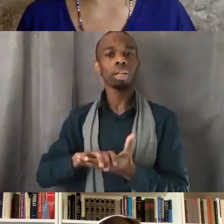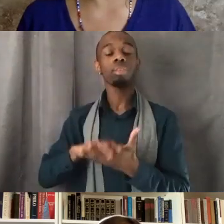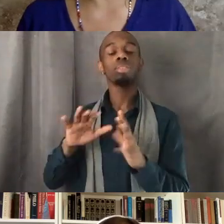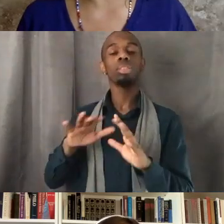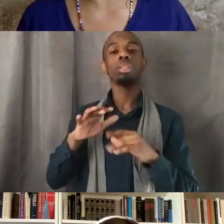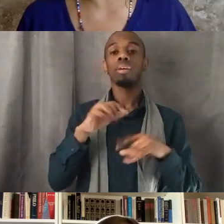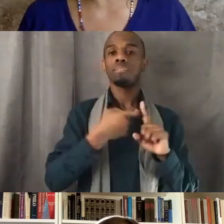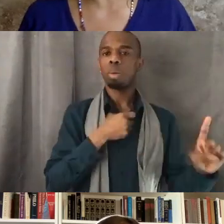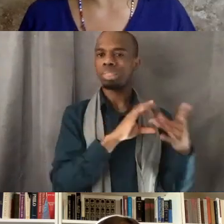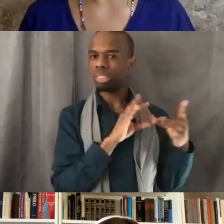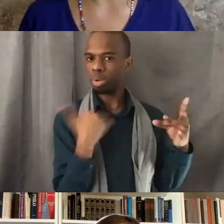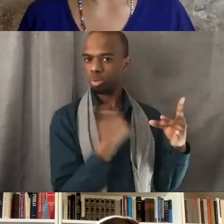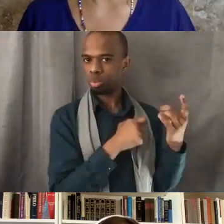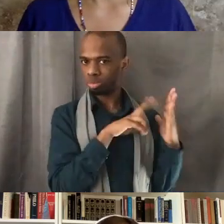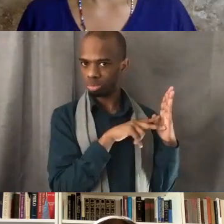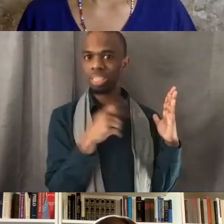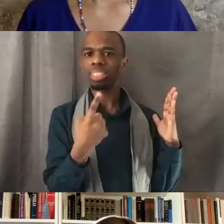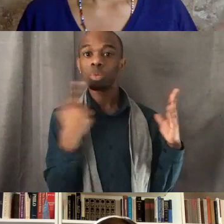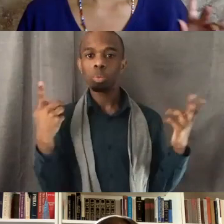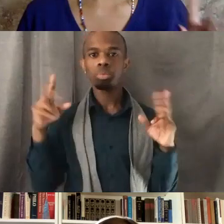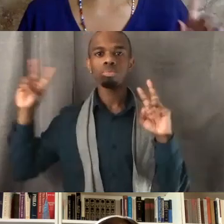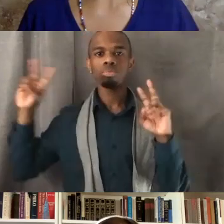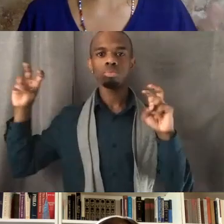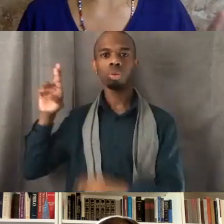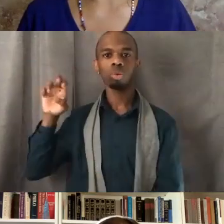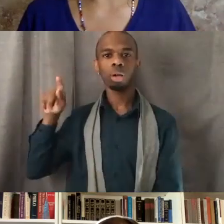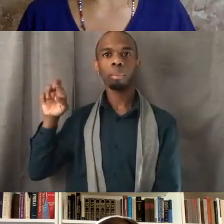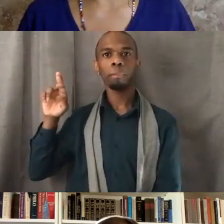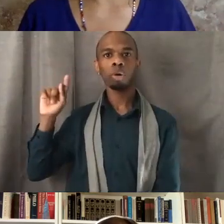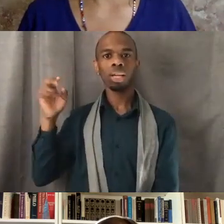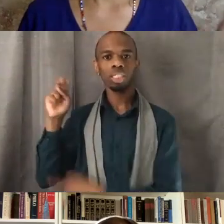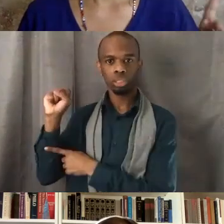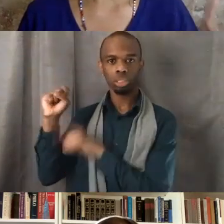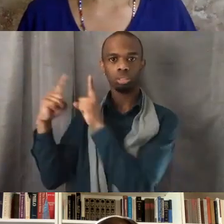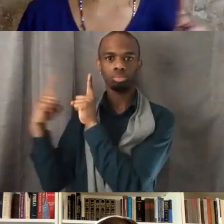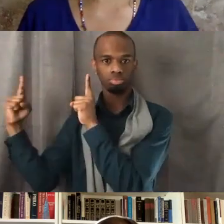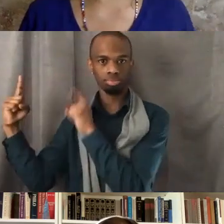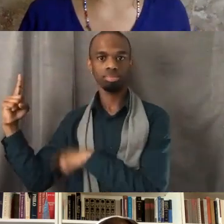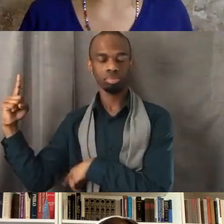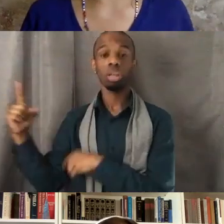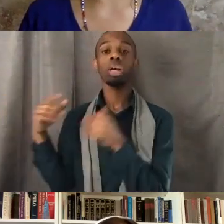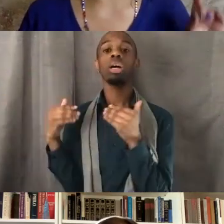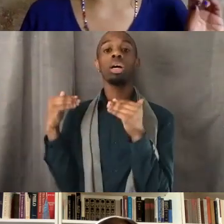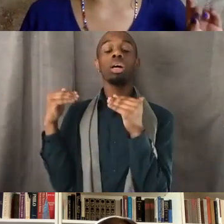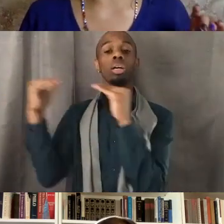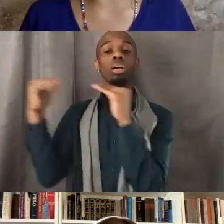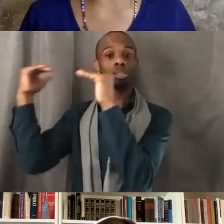it says reparations, the next step is every Indigenous person should have a right